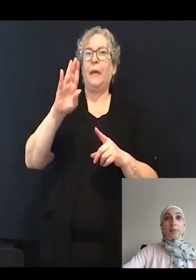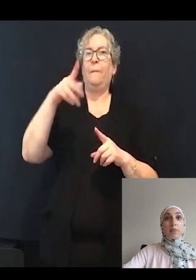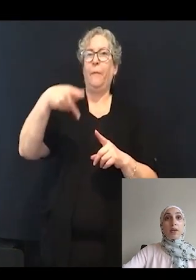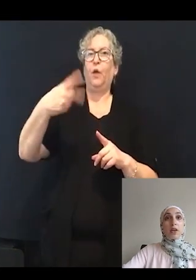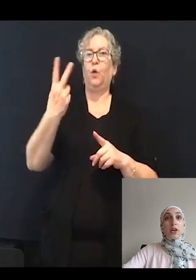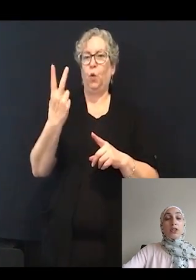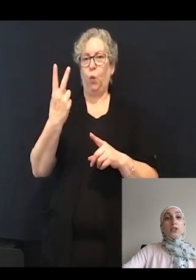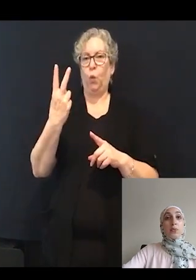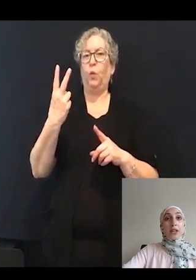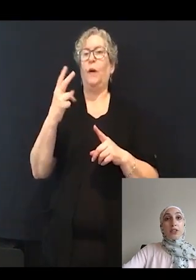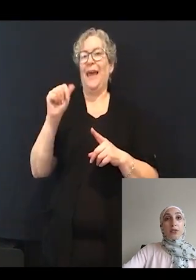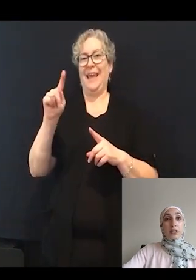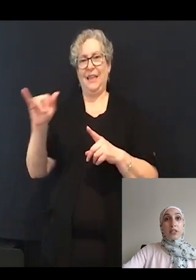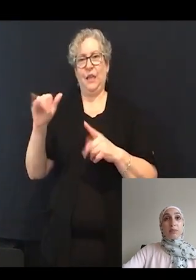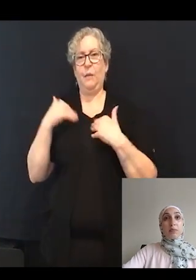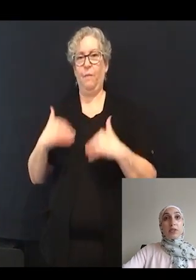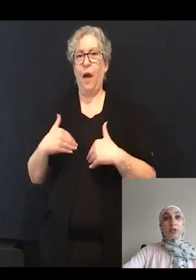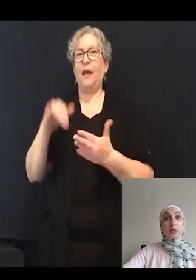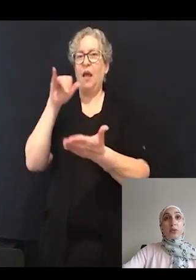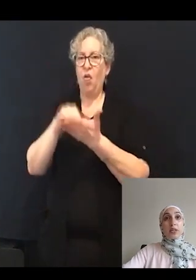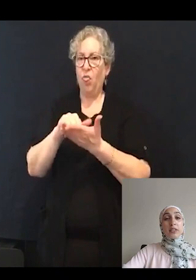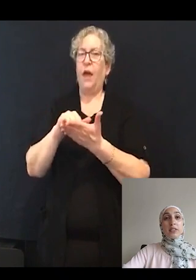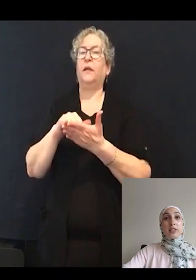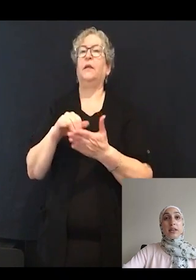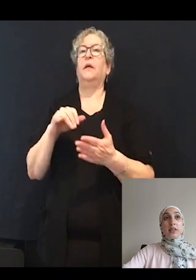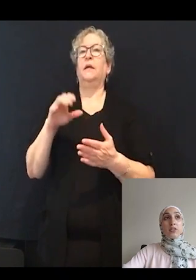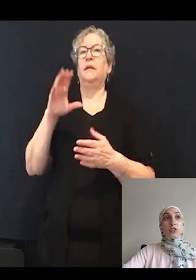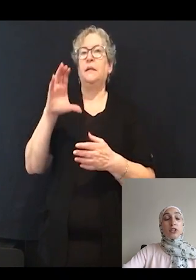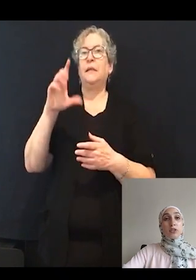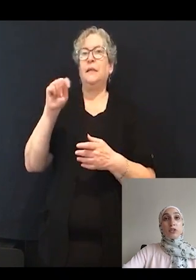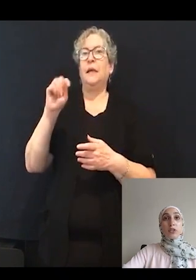To remind you, CTBP2 is a gene alternatively spliced